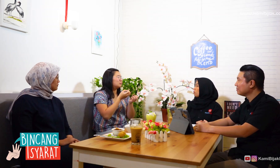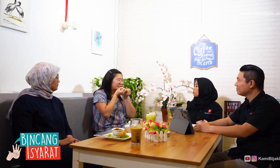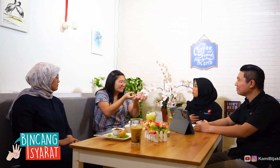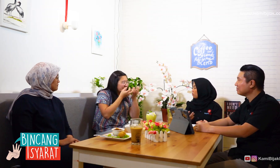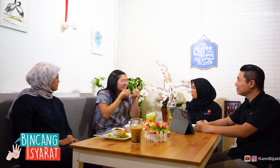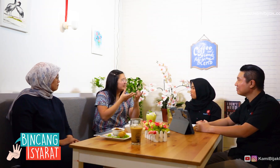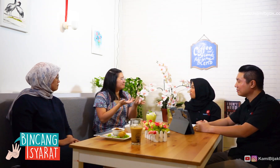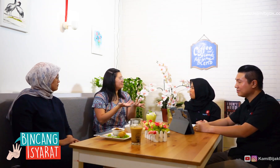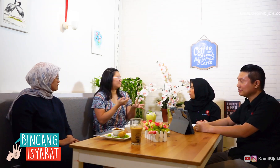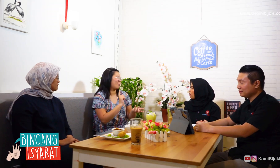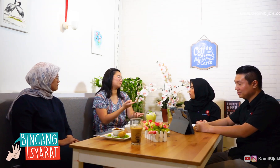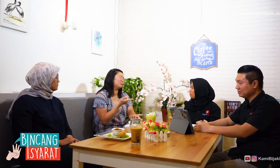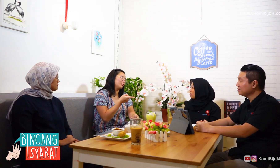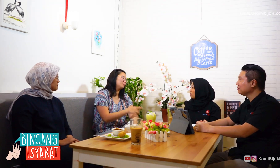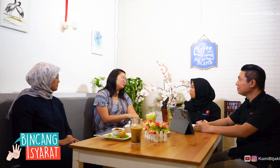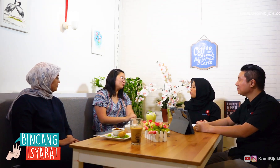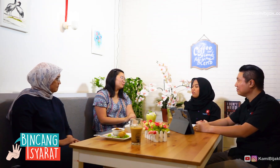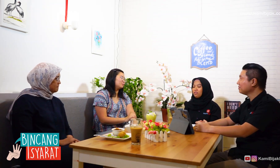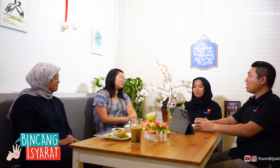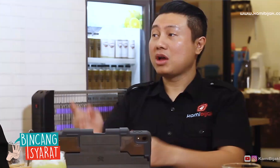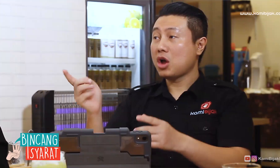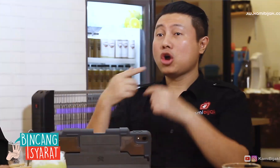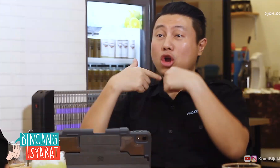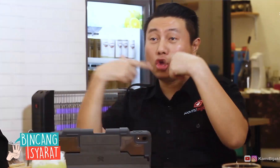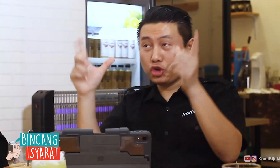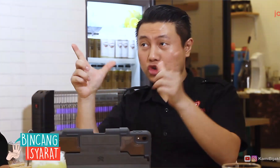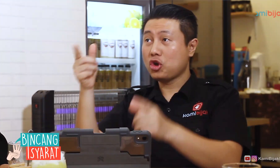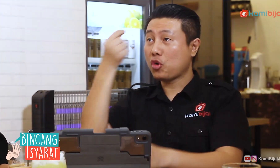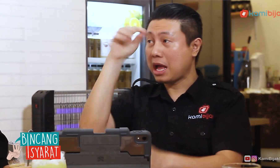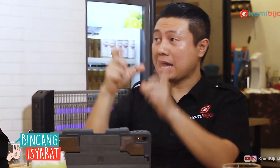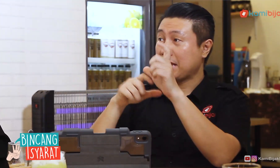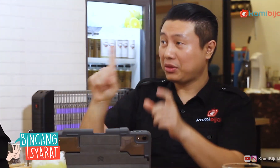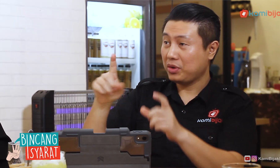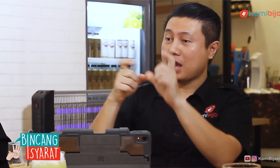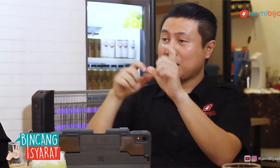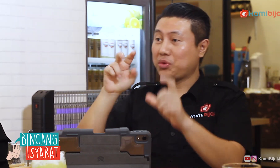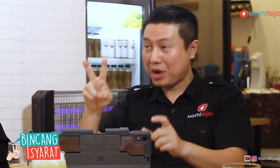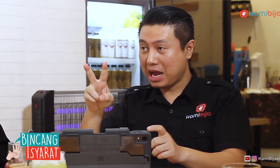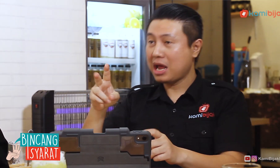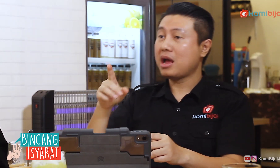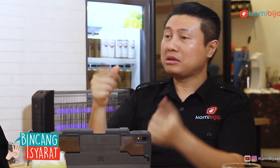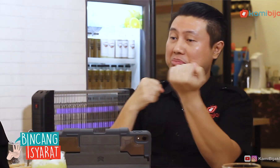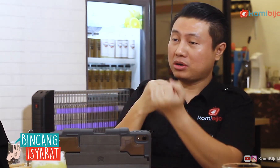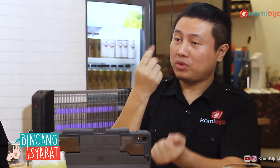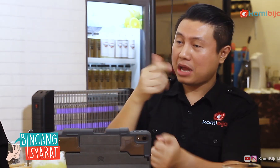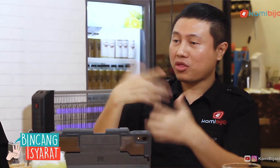So from there, they must be taught first. You studied S1 and S2, where you get financial support?